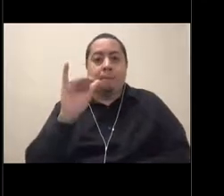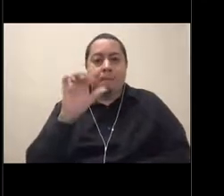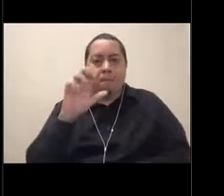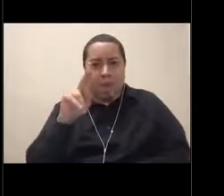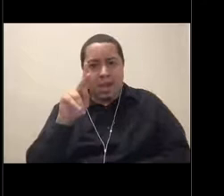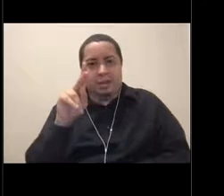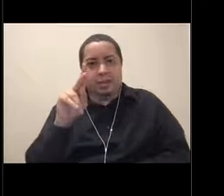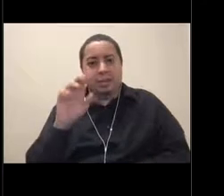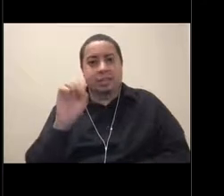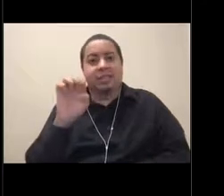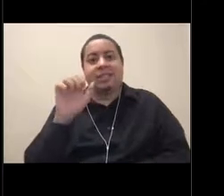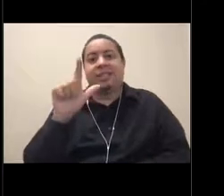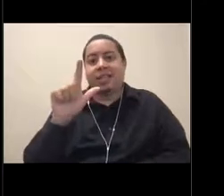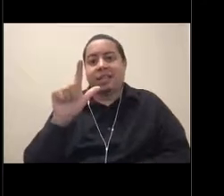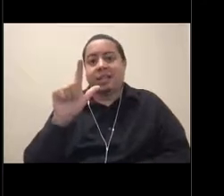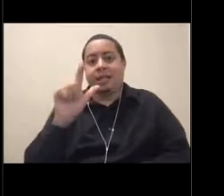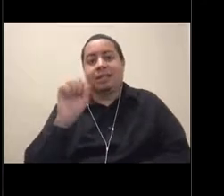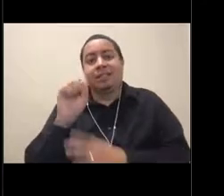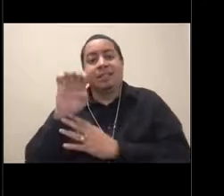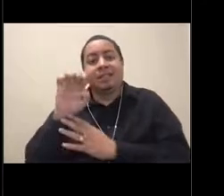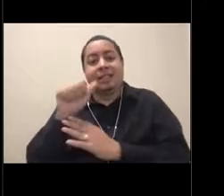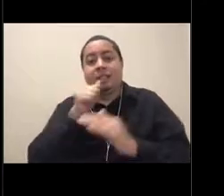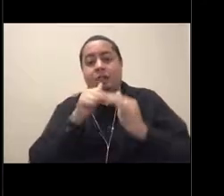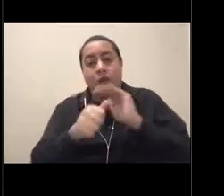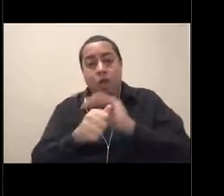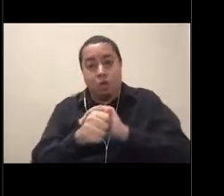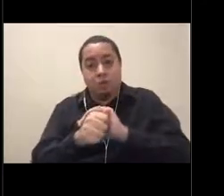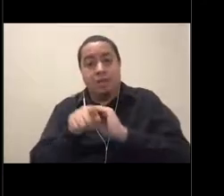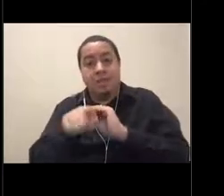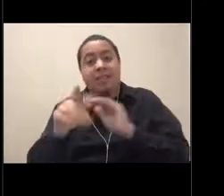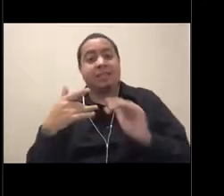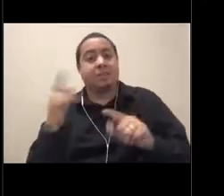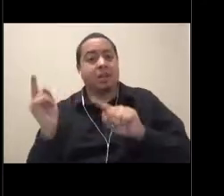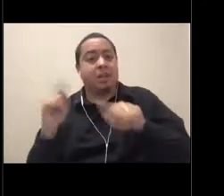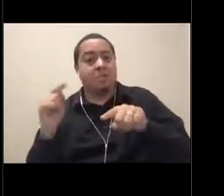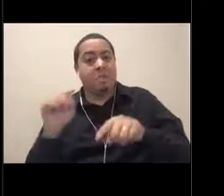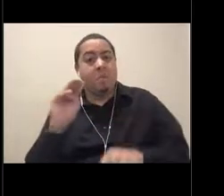Now, leatherback sea turtles come to Monterey Bay usually in the summer months specifically to eat.